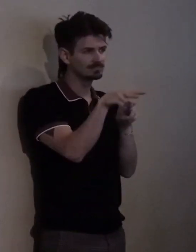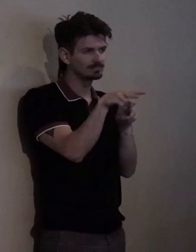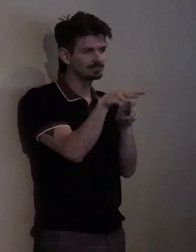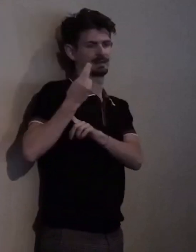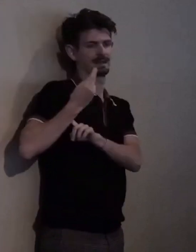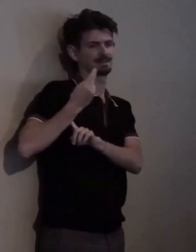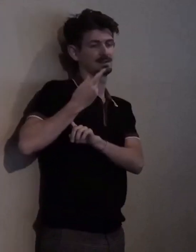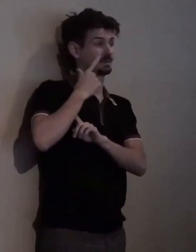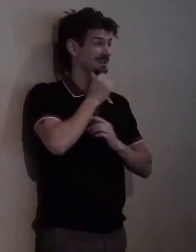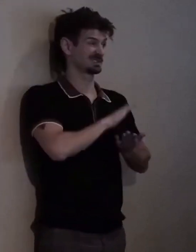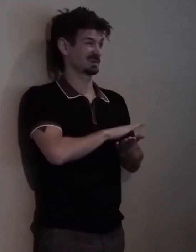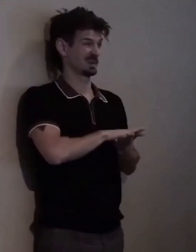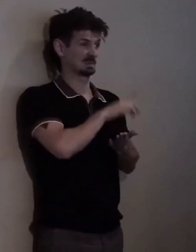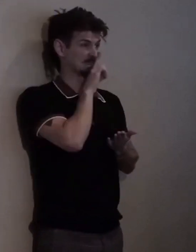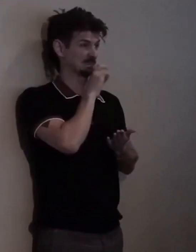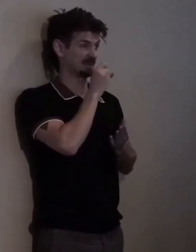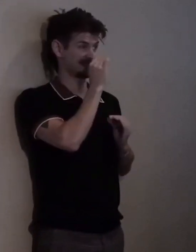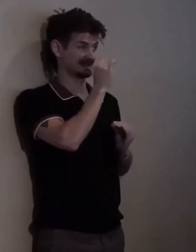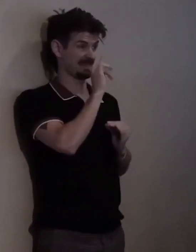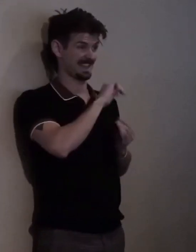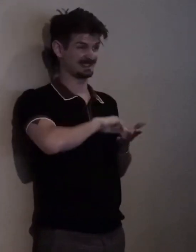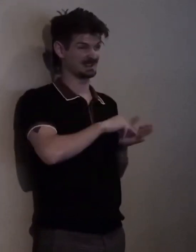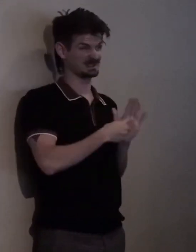Don't ever... Ahh... think that that was... You know... A secret...